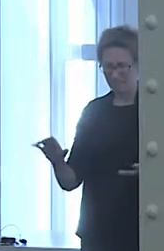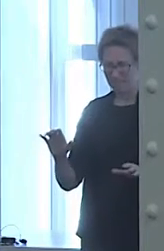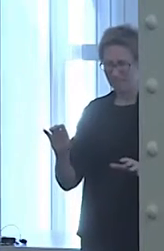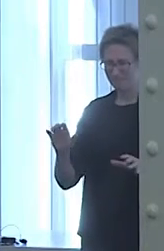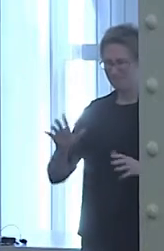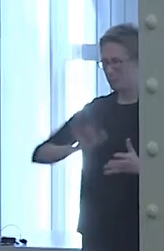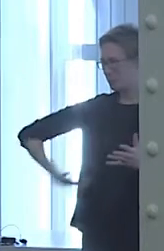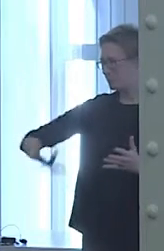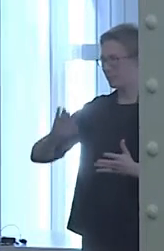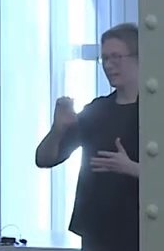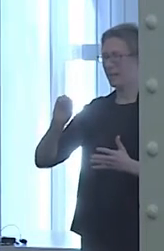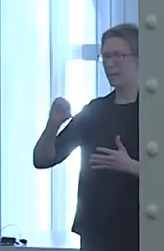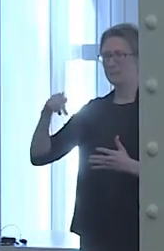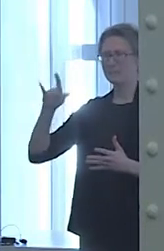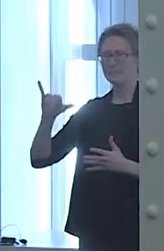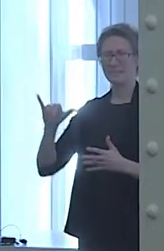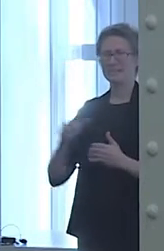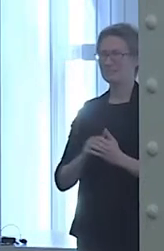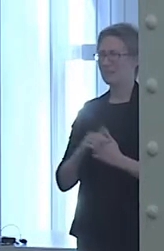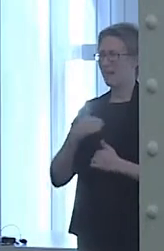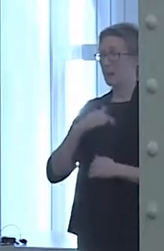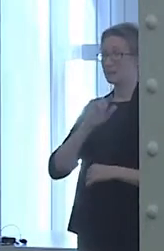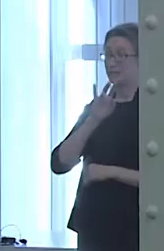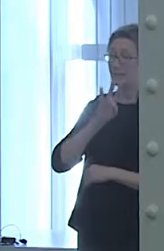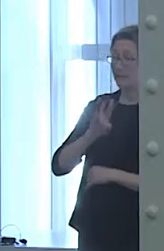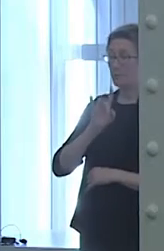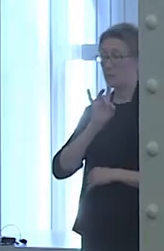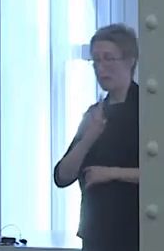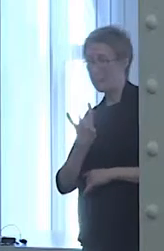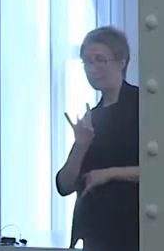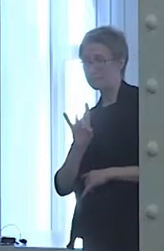or eight years old, and we were on the way to school